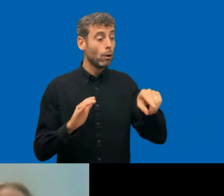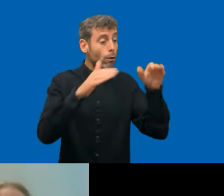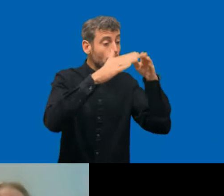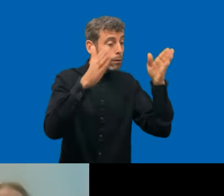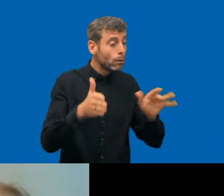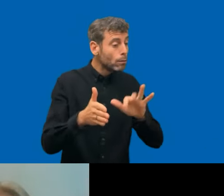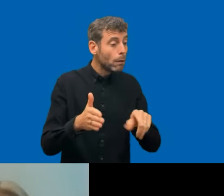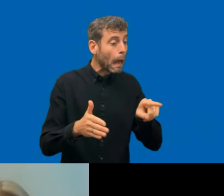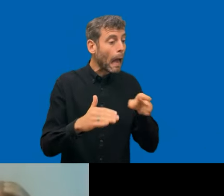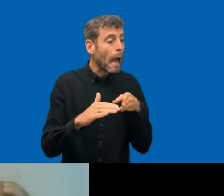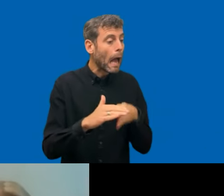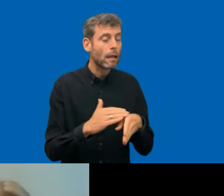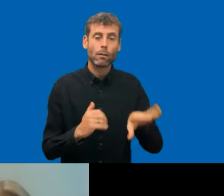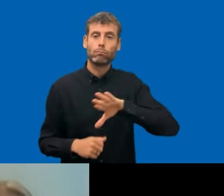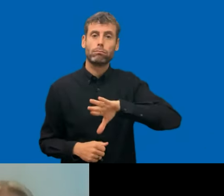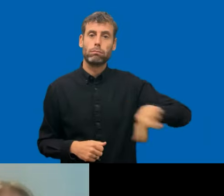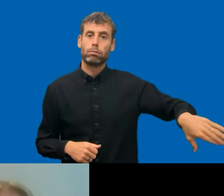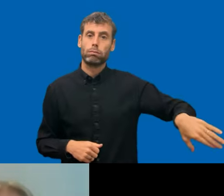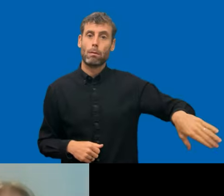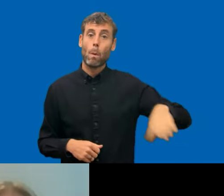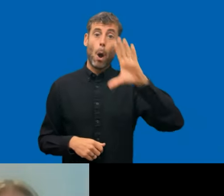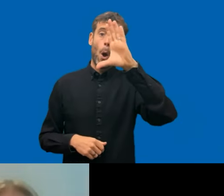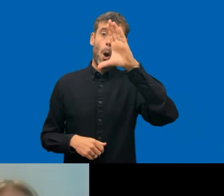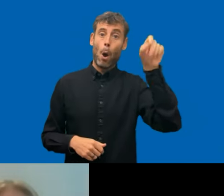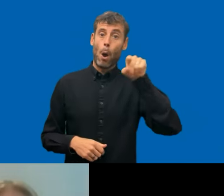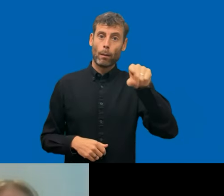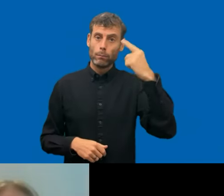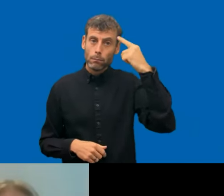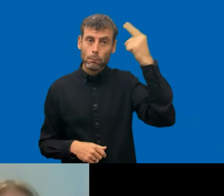of focus inside the organization. Like when you have something which is proof that your